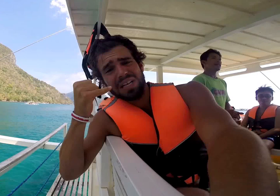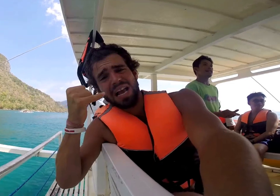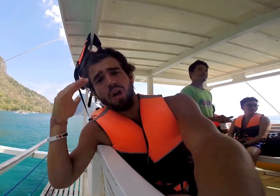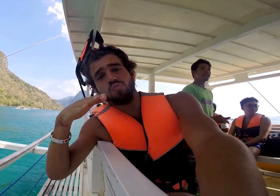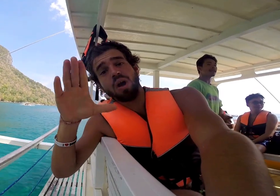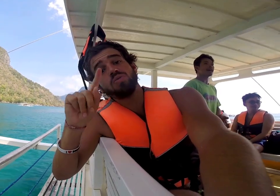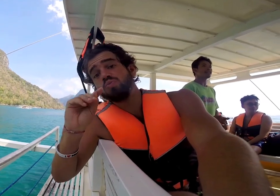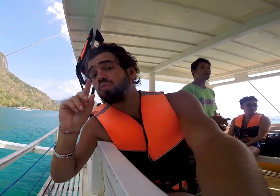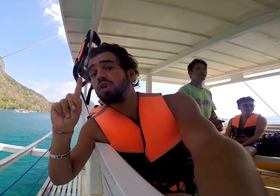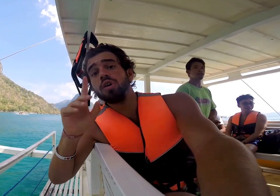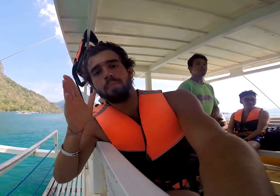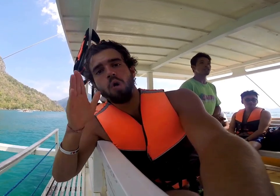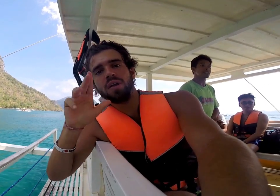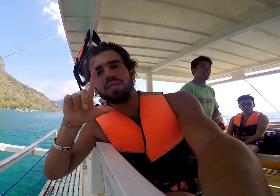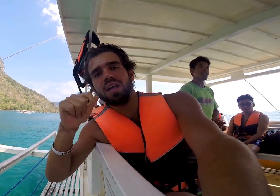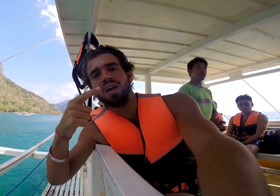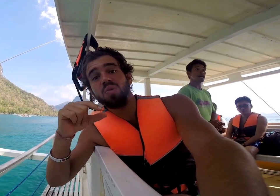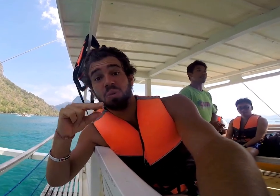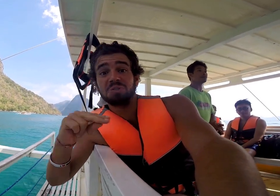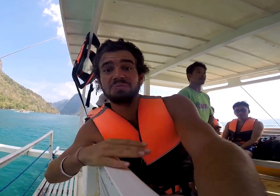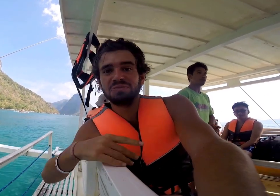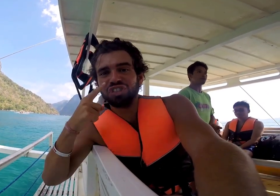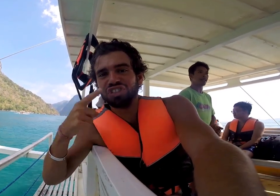We're on our way to a small lagoon. let's go check it out.